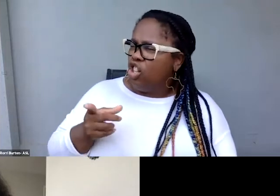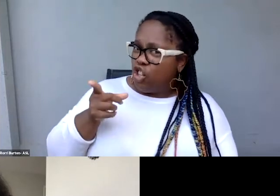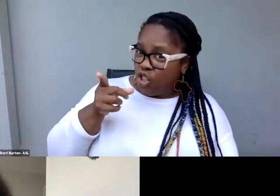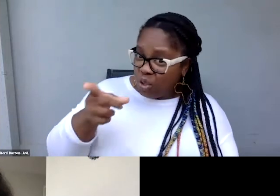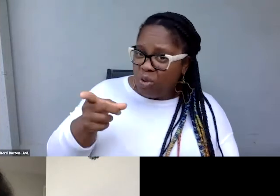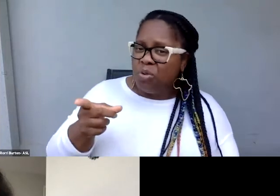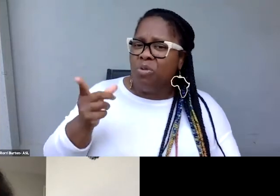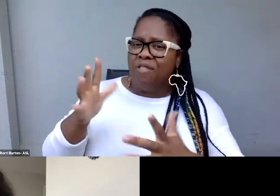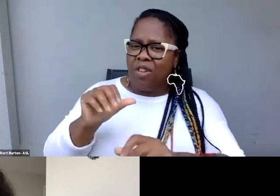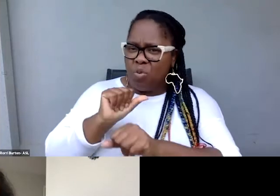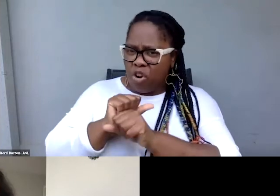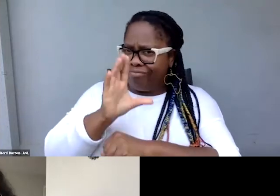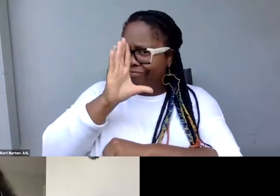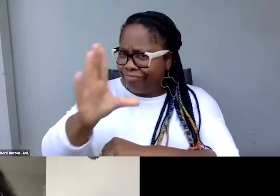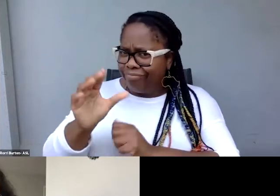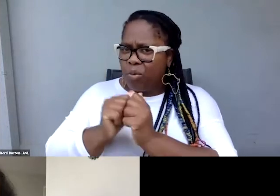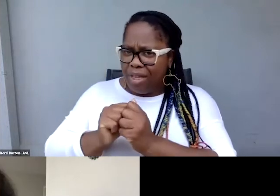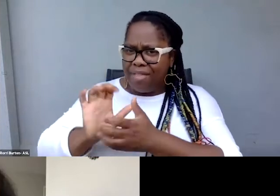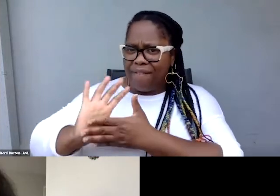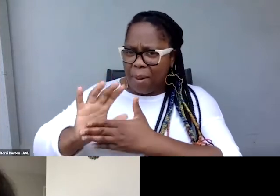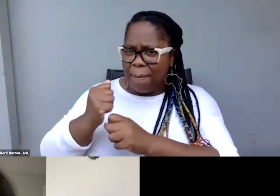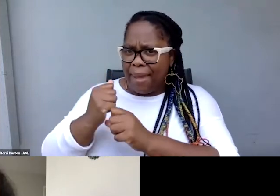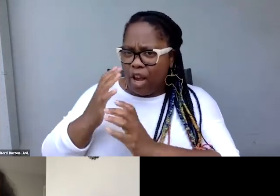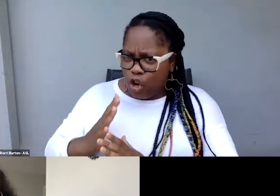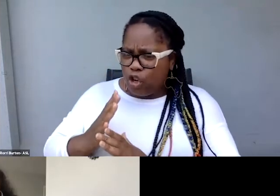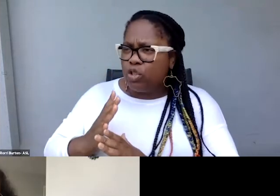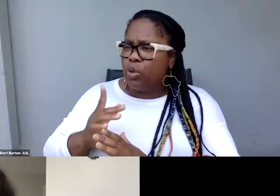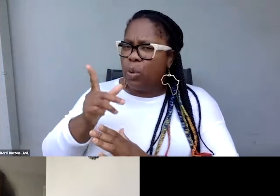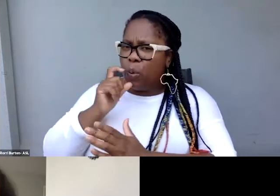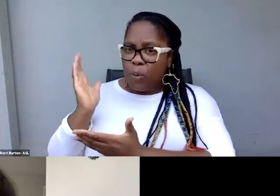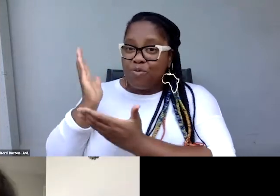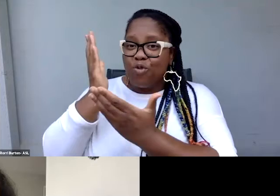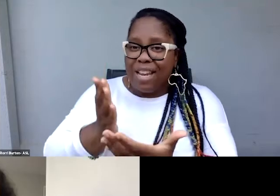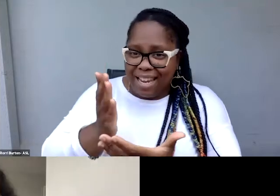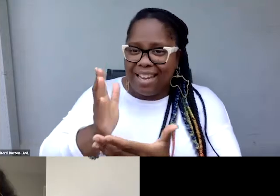directly with filmmakers who bring their films to New Day Films.